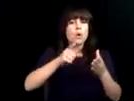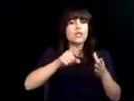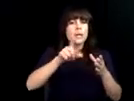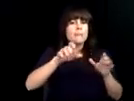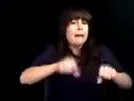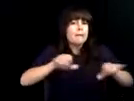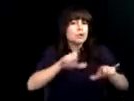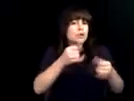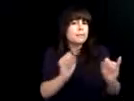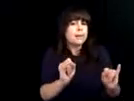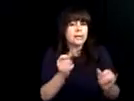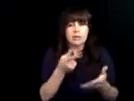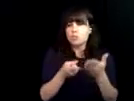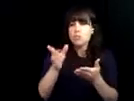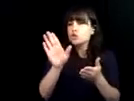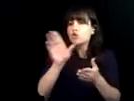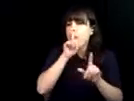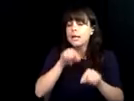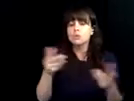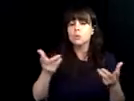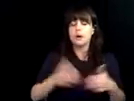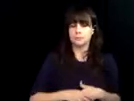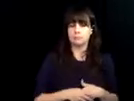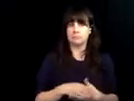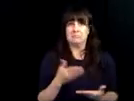should someone who is blind, deaf/